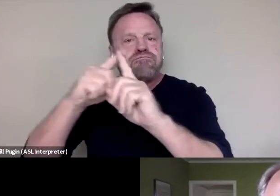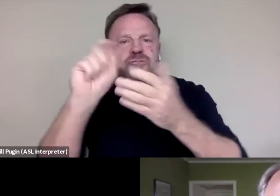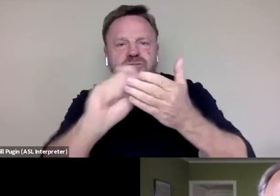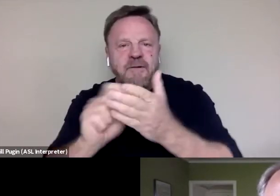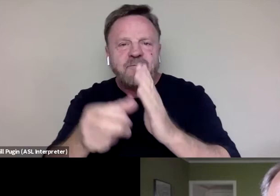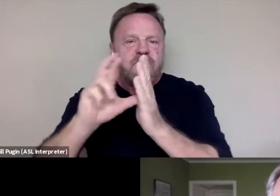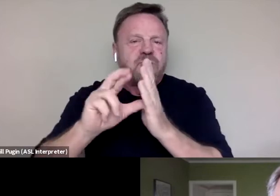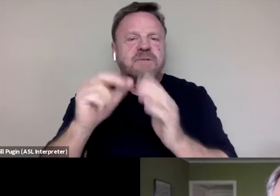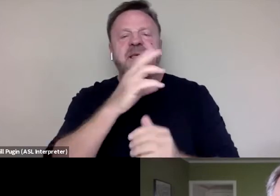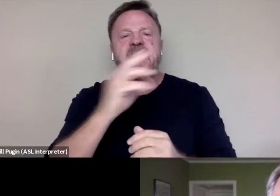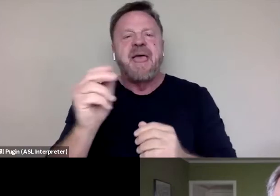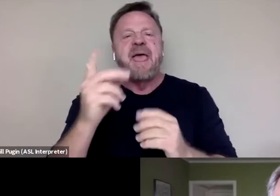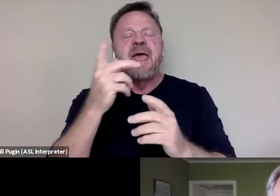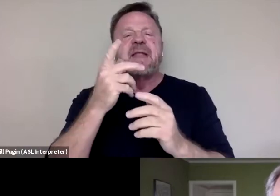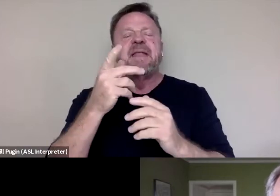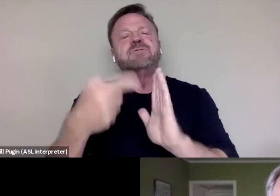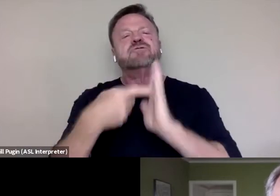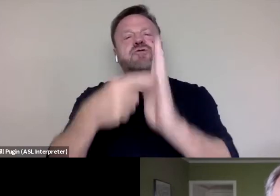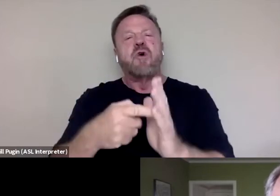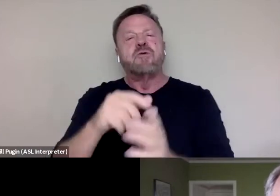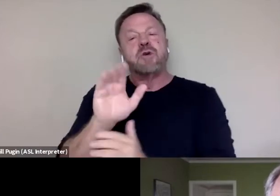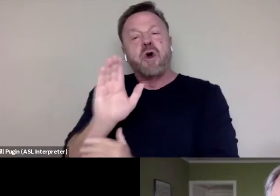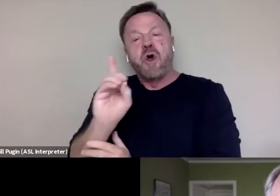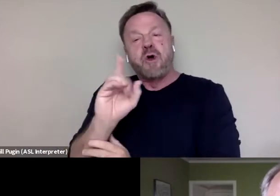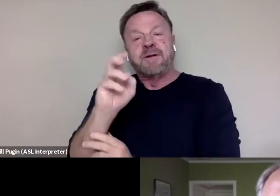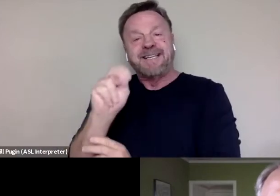It chronicles not only Dixon's story, but that of other accusers,